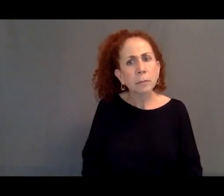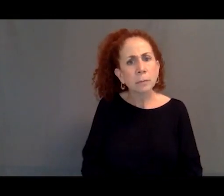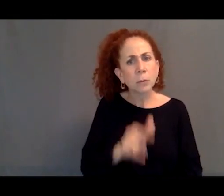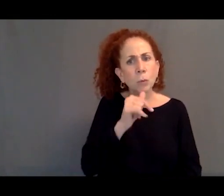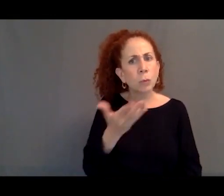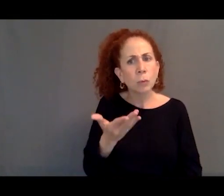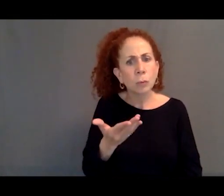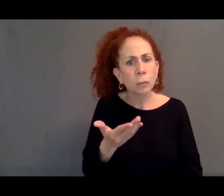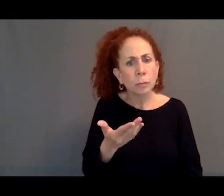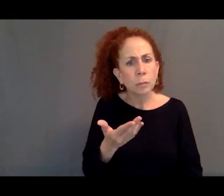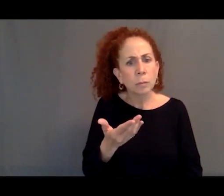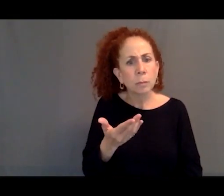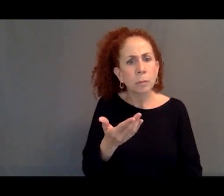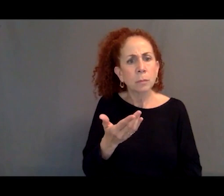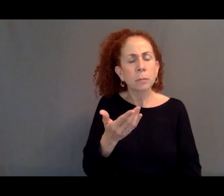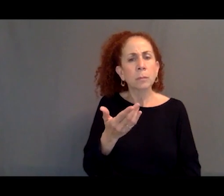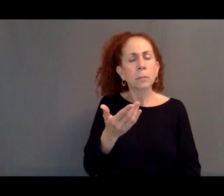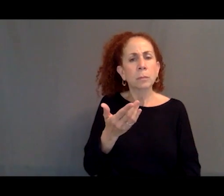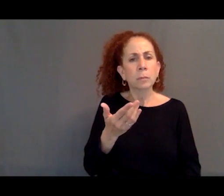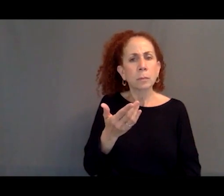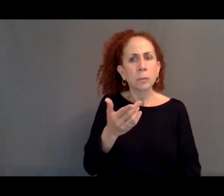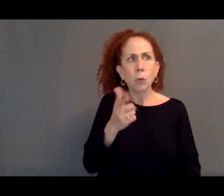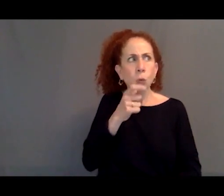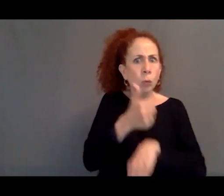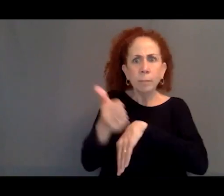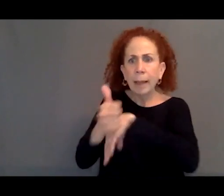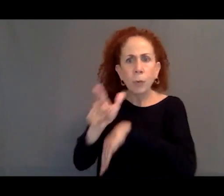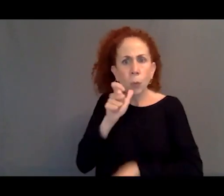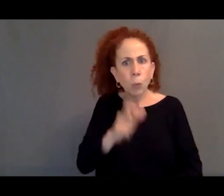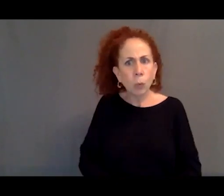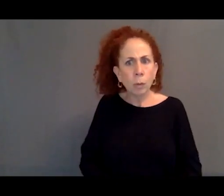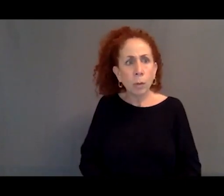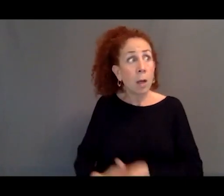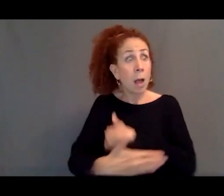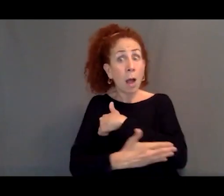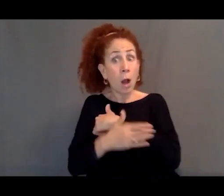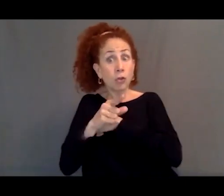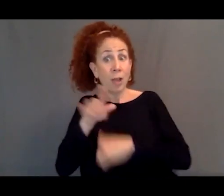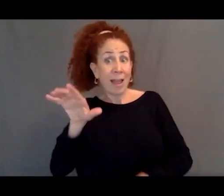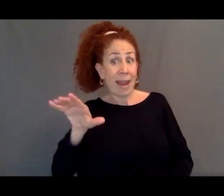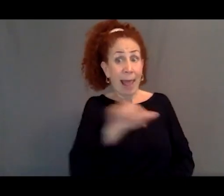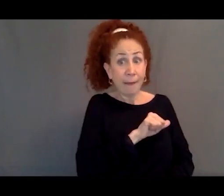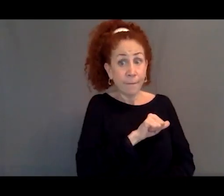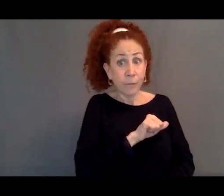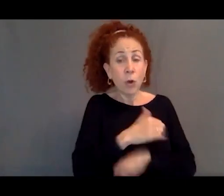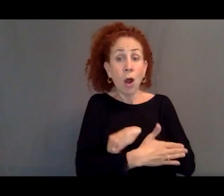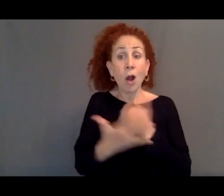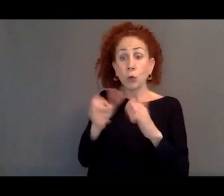And if so, who is it placed on, the country of the individual that they're seeking asylum from or is it